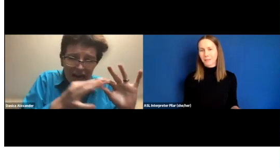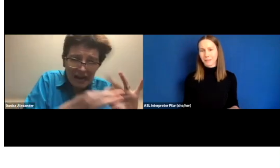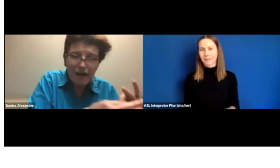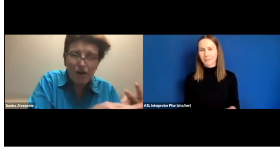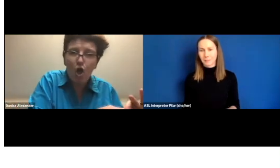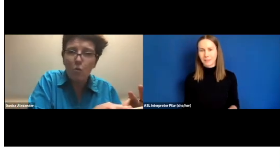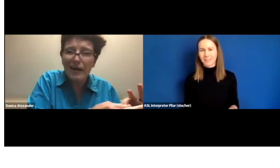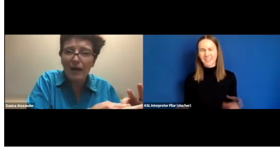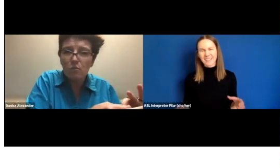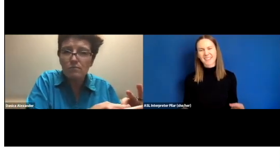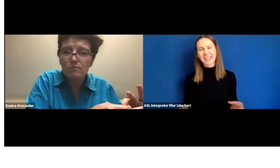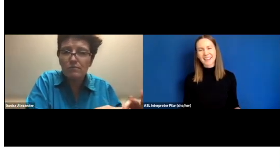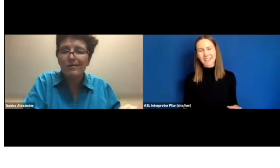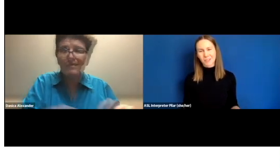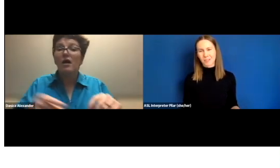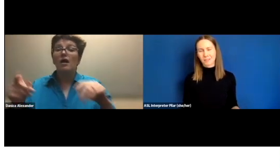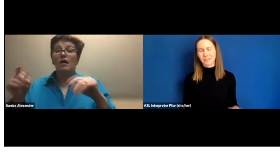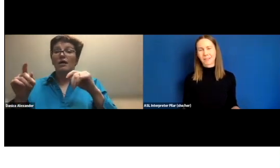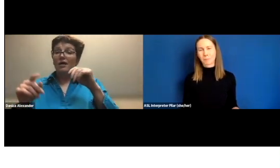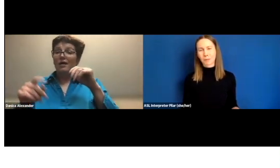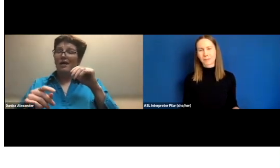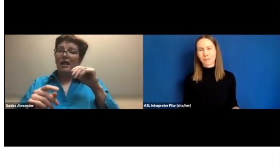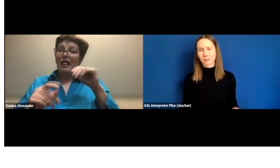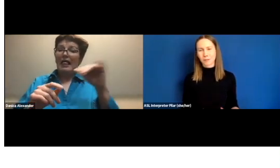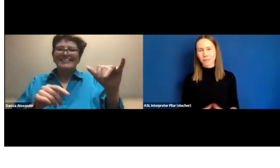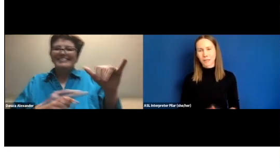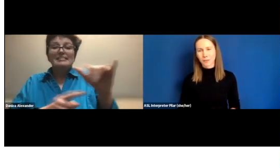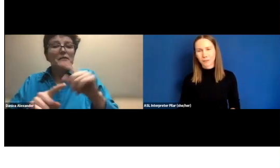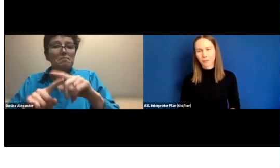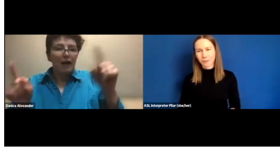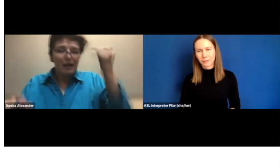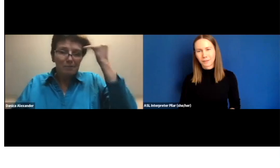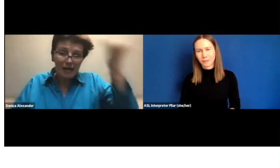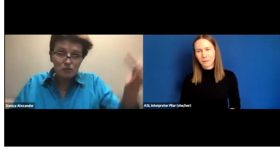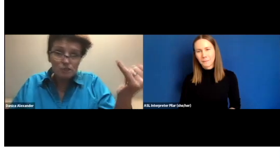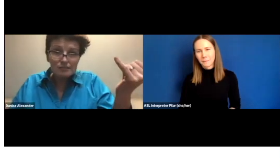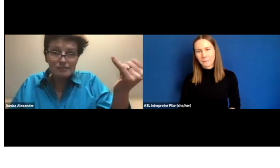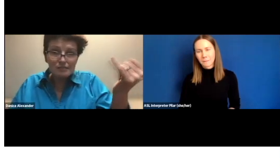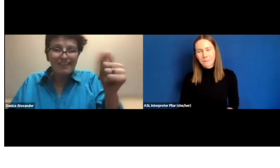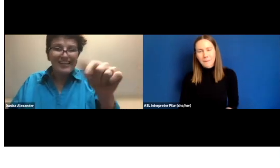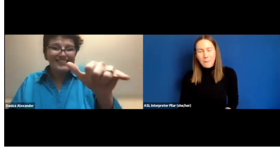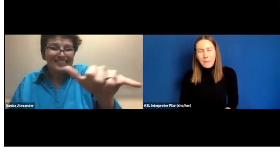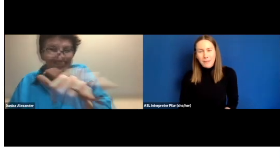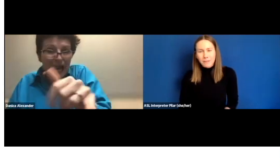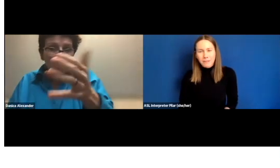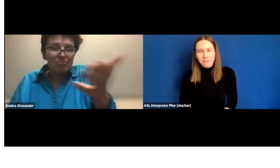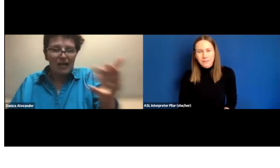They're accessible. I've got a good deal. It seemed to engage with a deaf community really well.